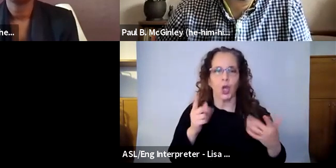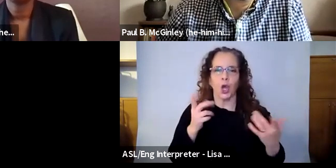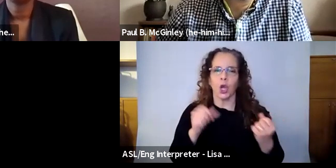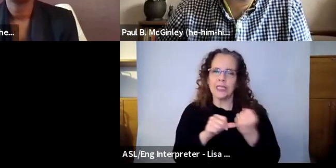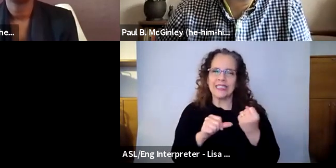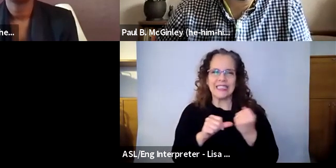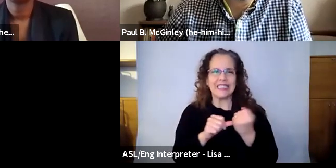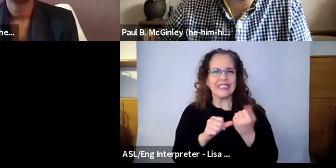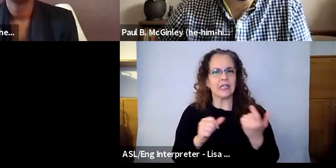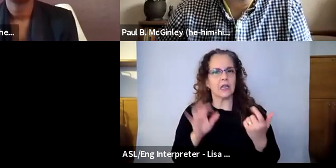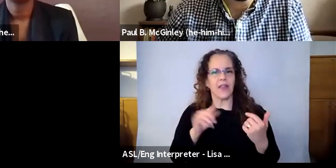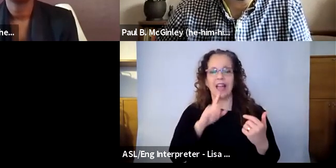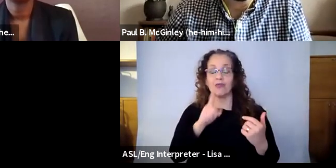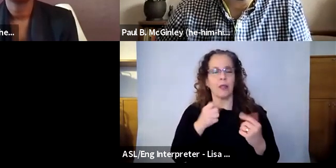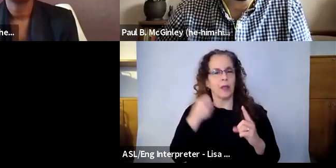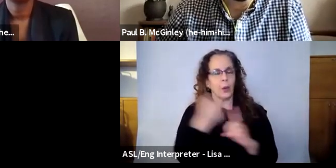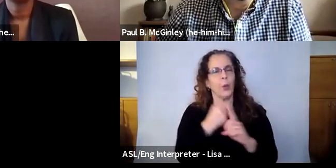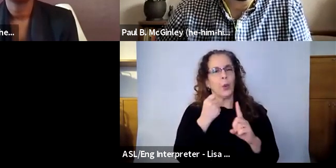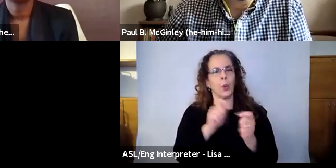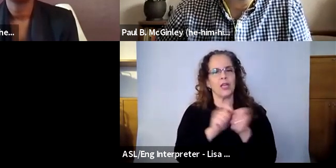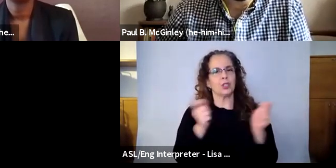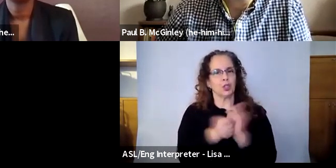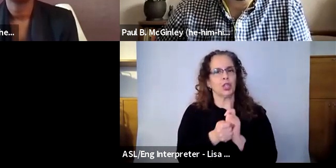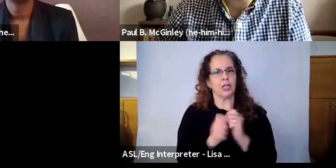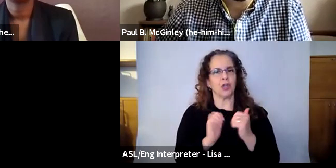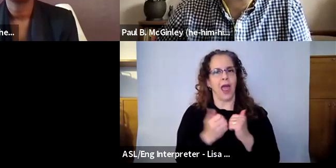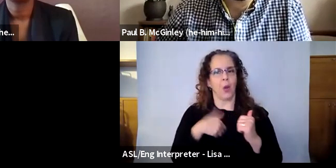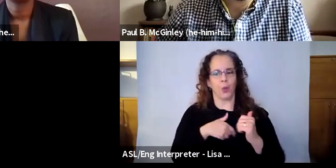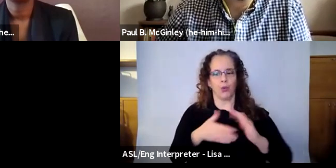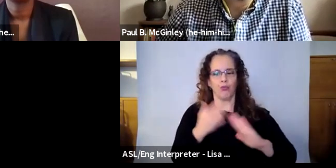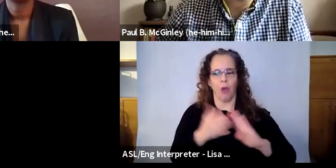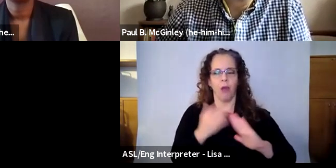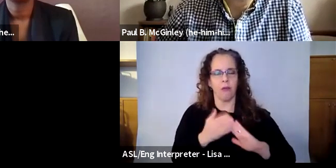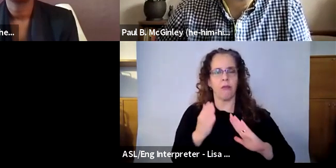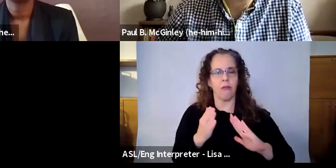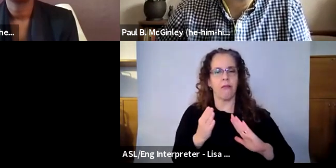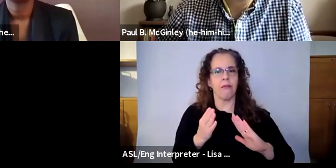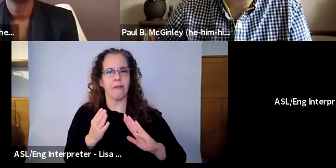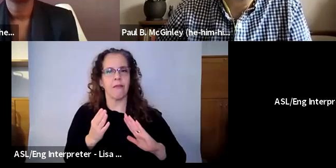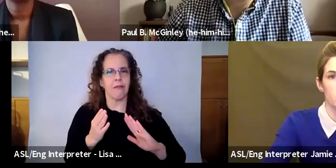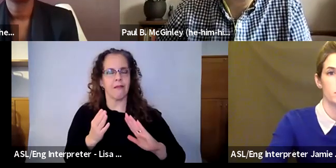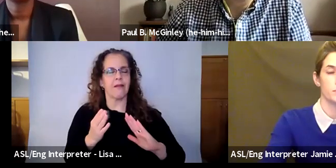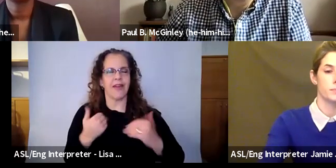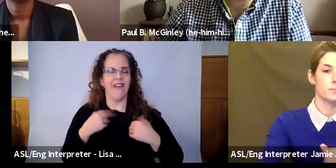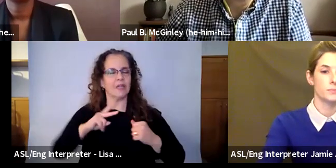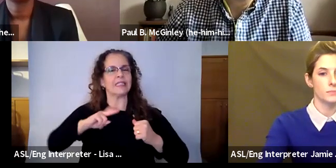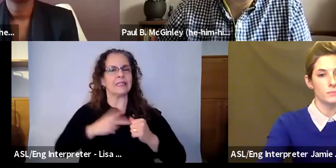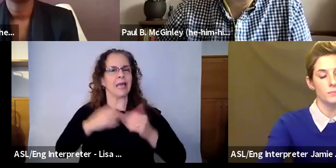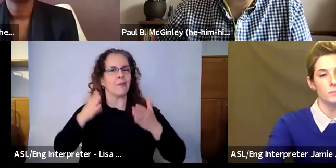think, a game changer that I would definitely recommend is having that second artist in the room really has helped a lot.